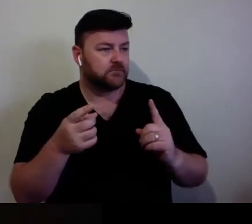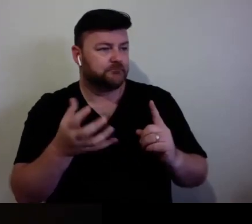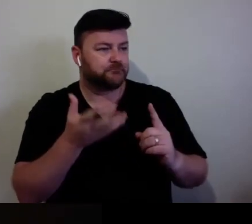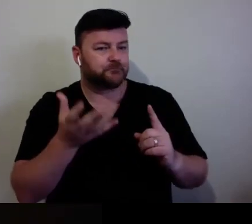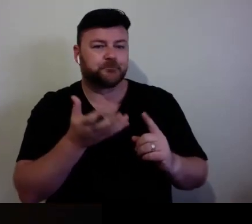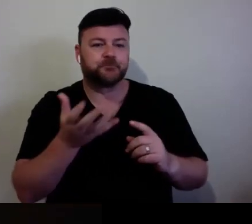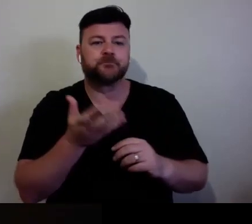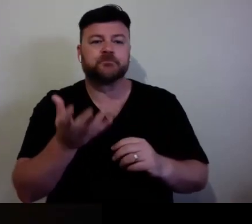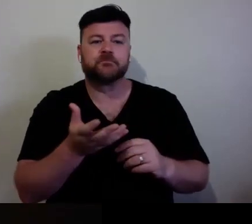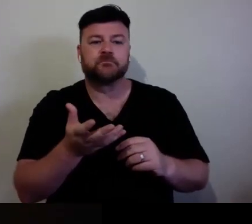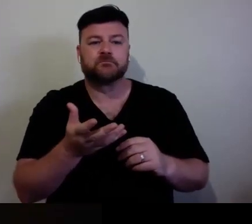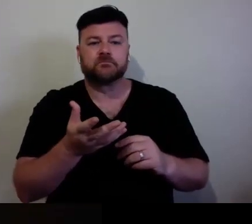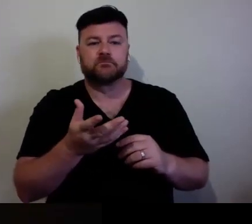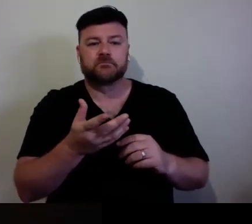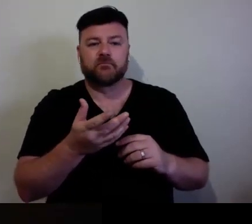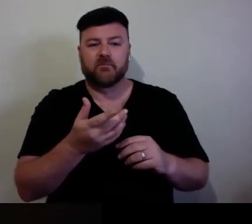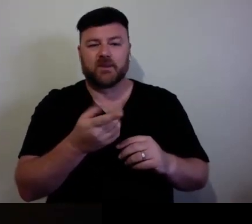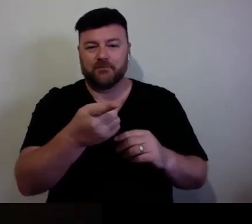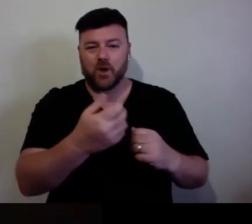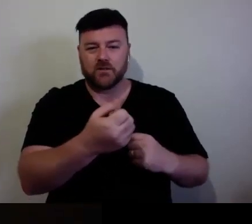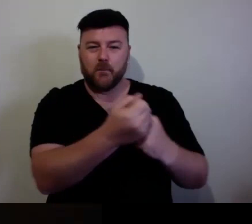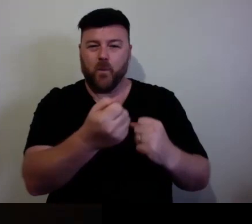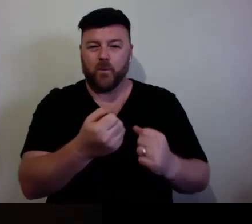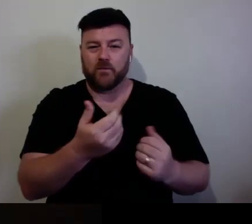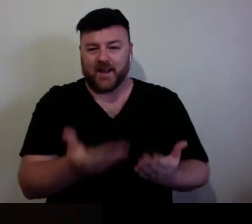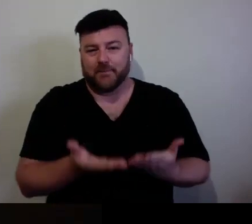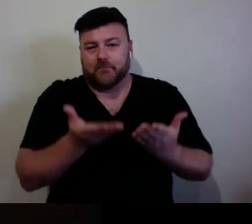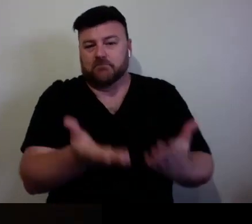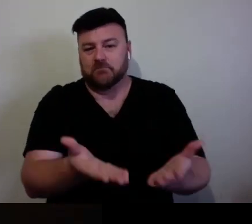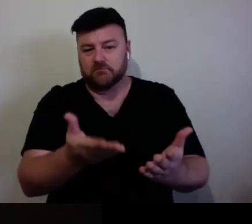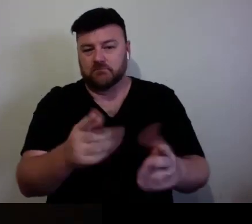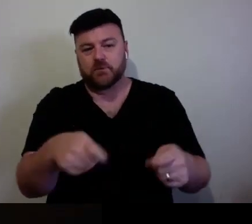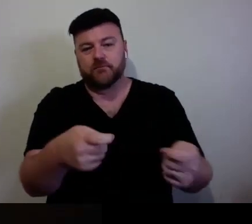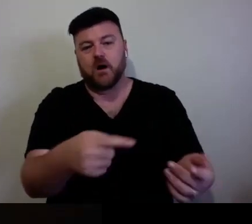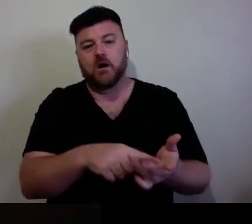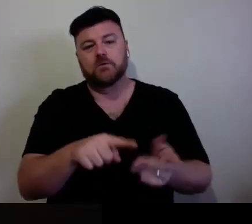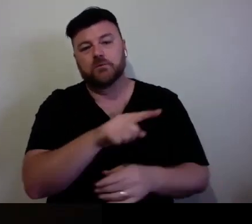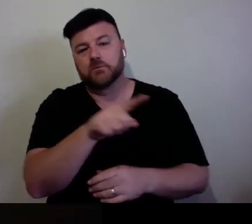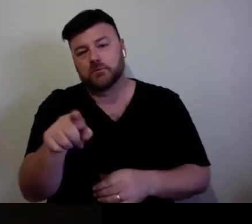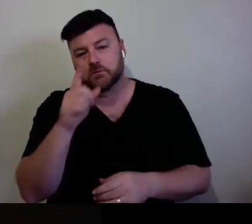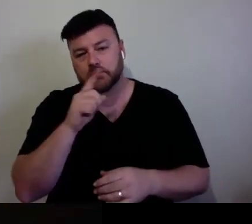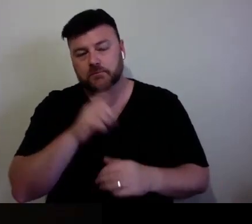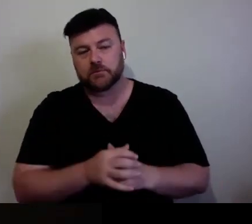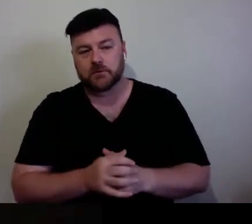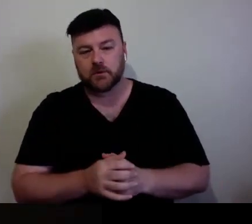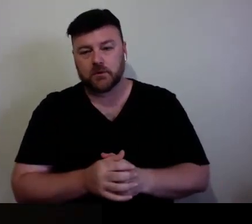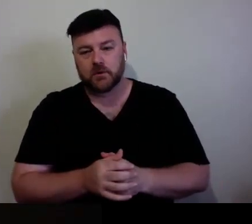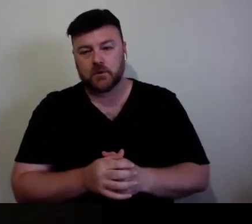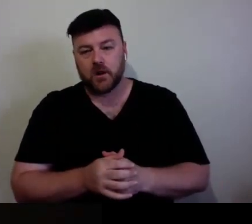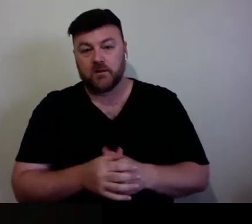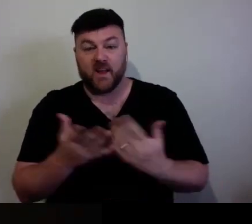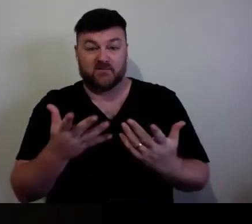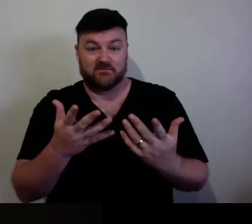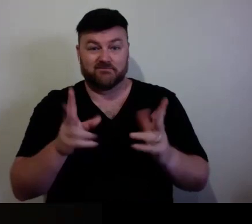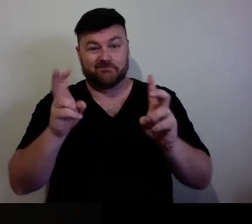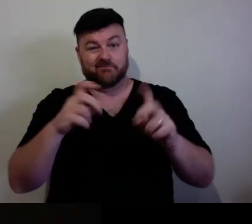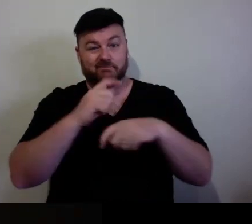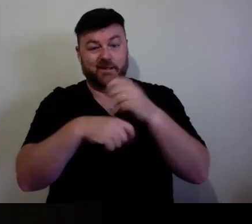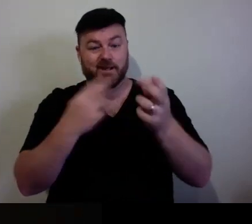makes it - you know, it makes it normal in there.